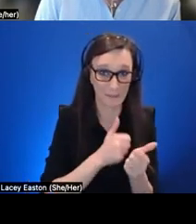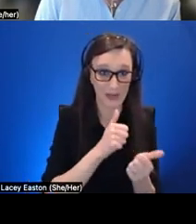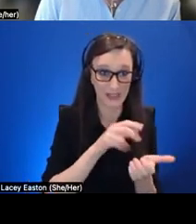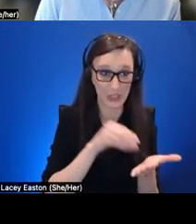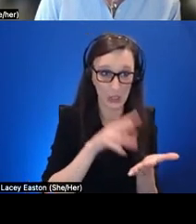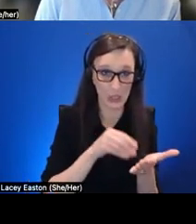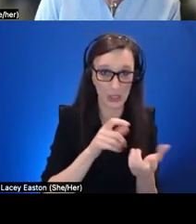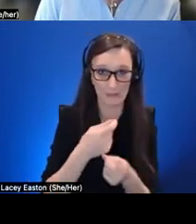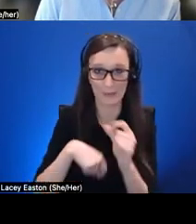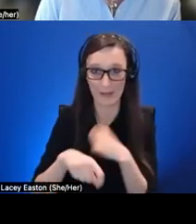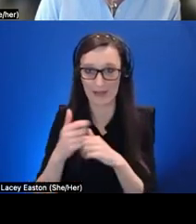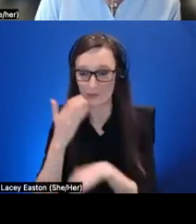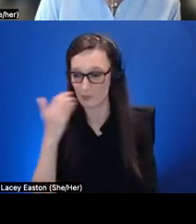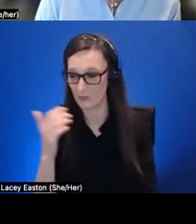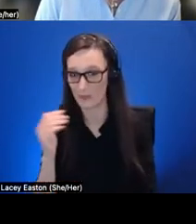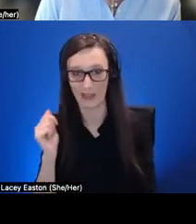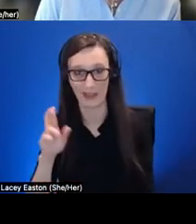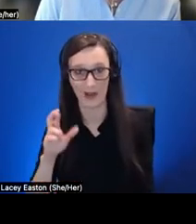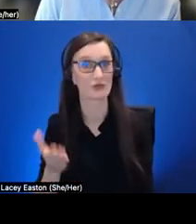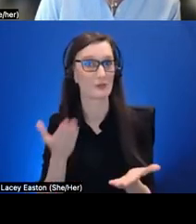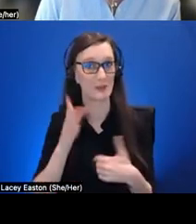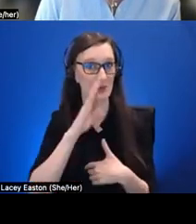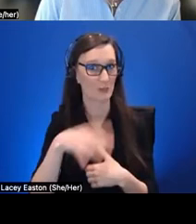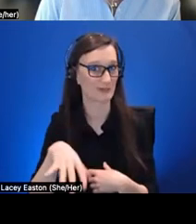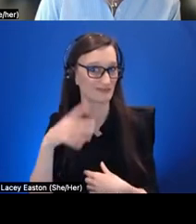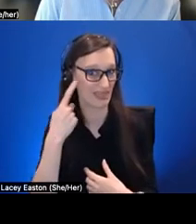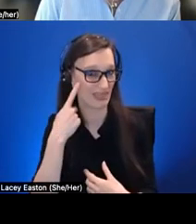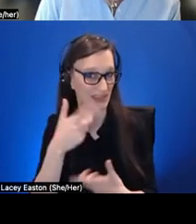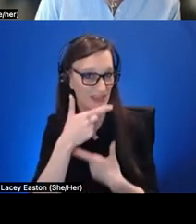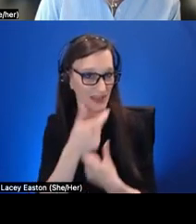you will find some of this interesting so it's a little uh advertisement for what's coming later